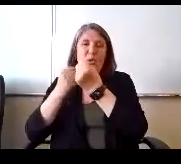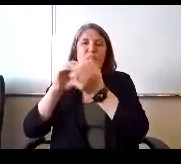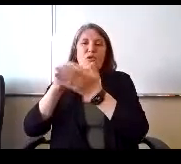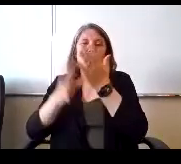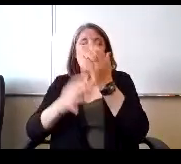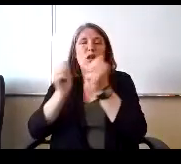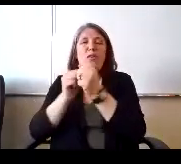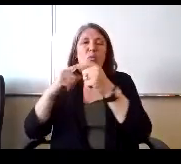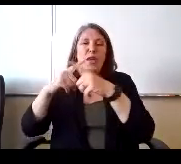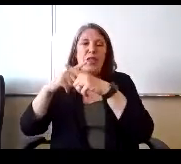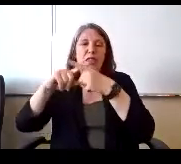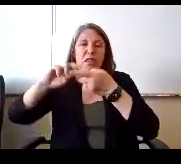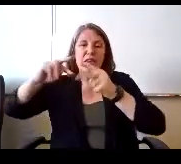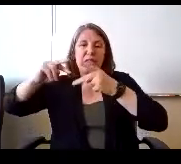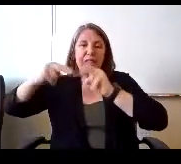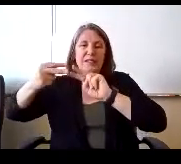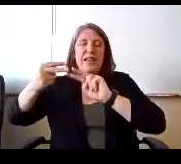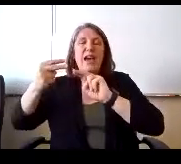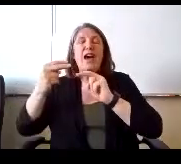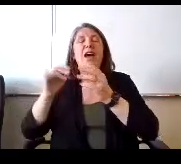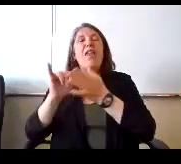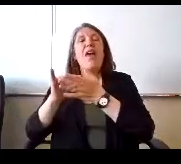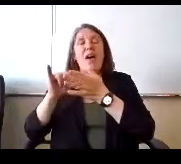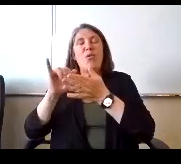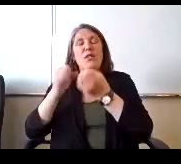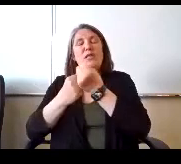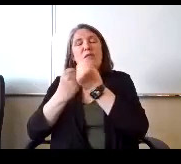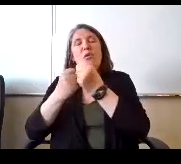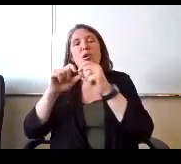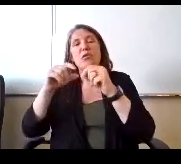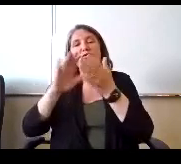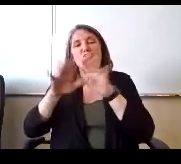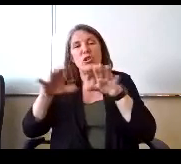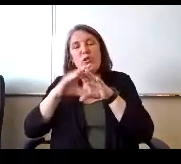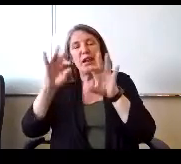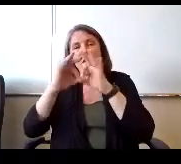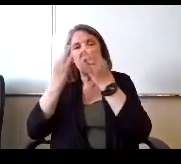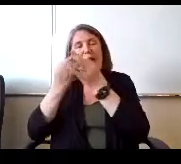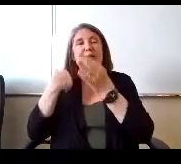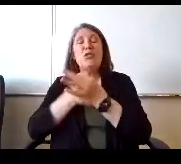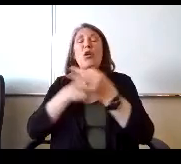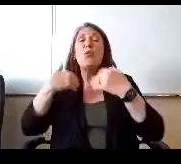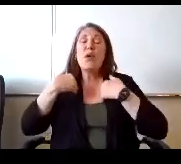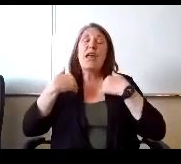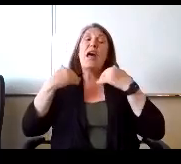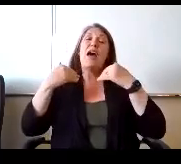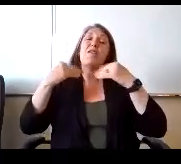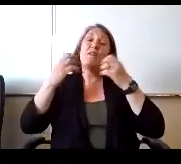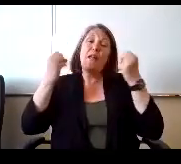so we have a lot of teachers that are in our cohort. Remember, I think I told you Jenny and